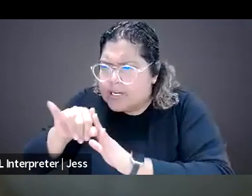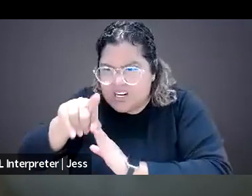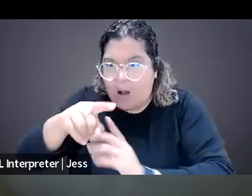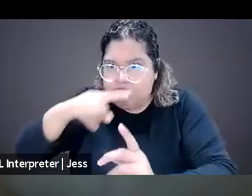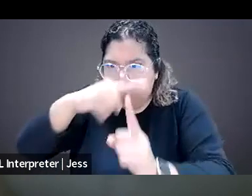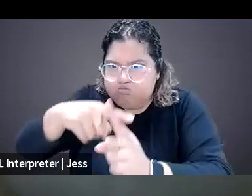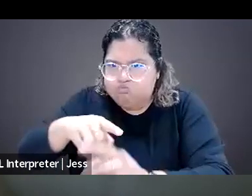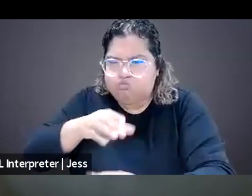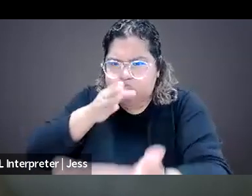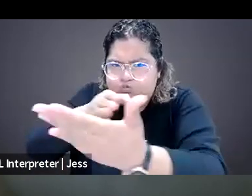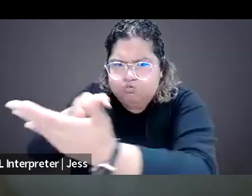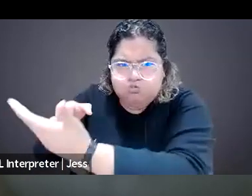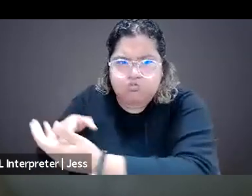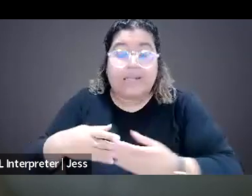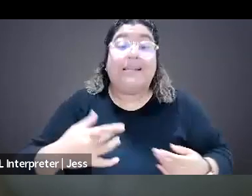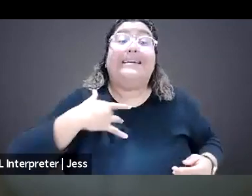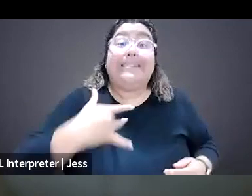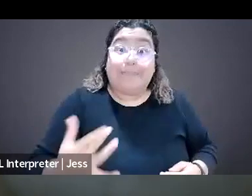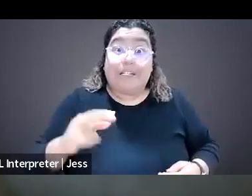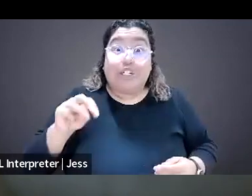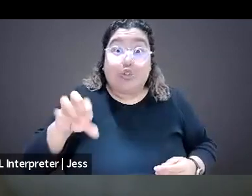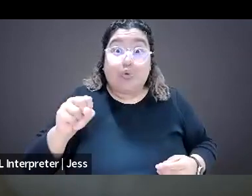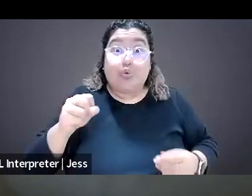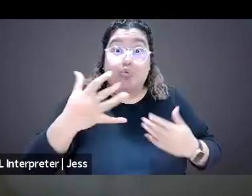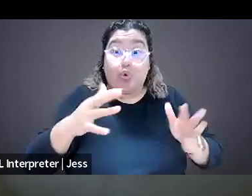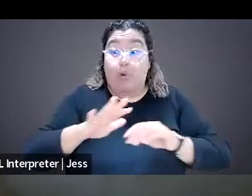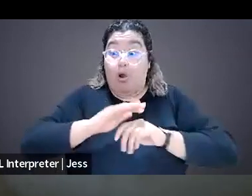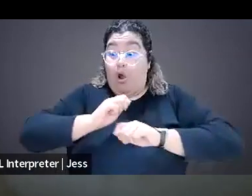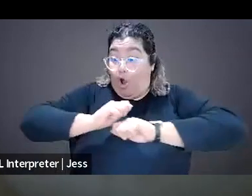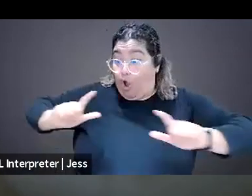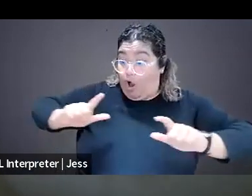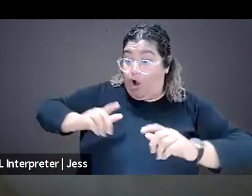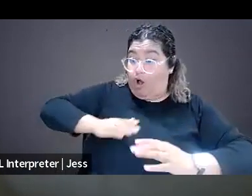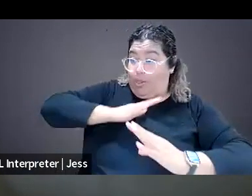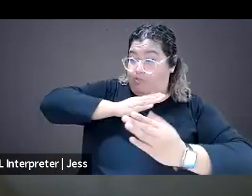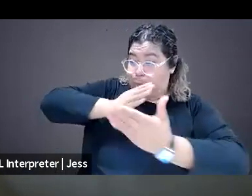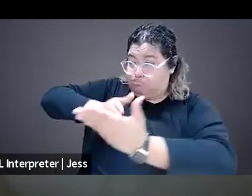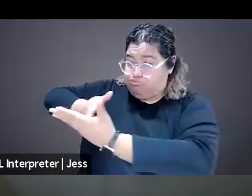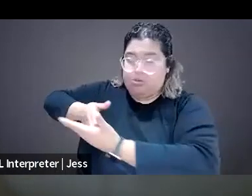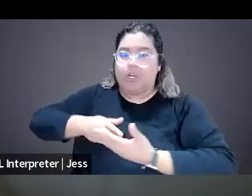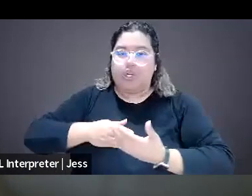the burden falls on one individual. That is normally whether very used to these issues